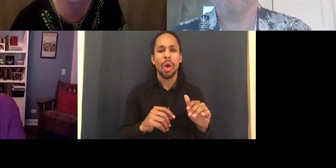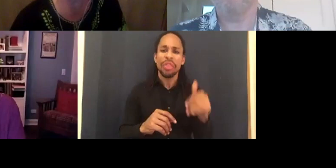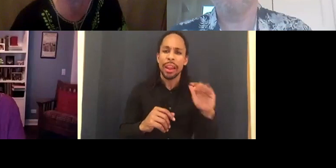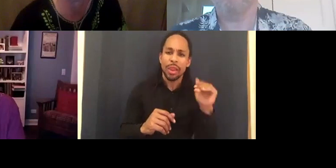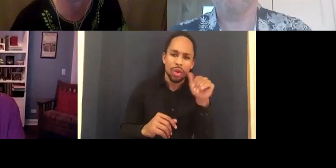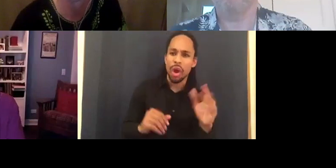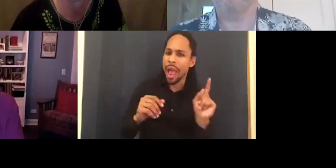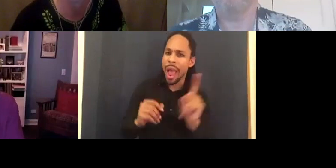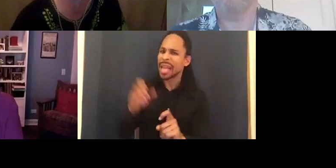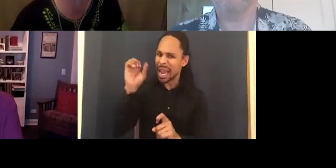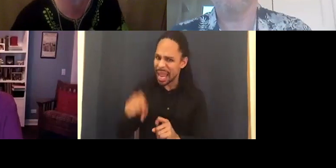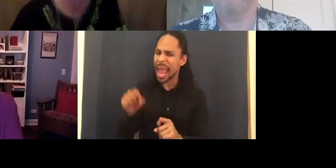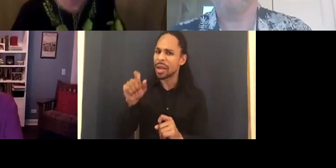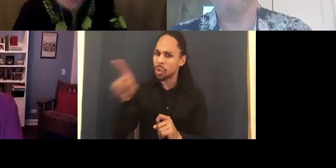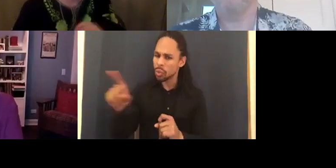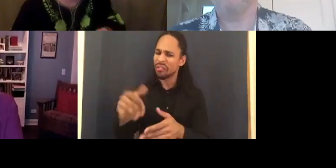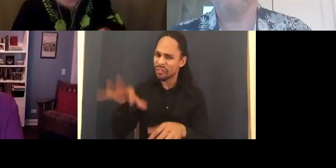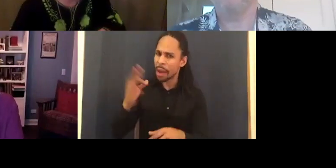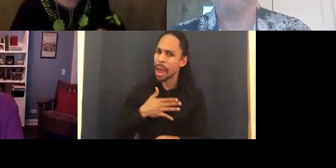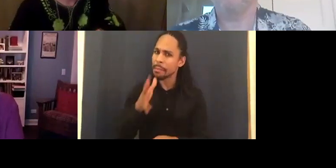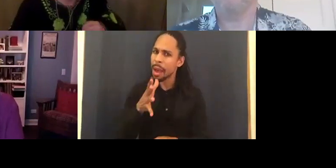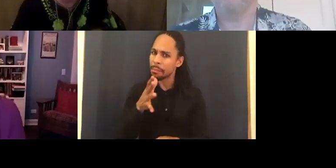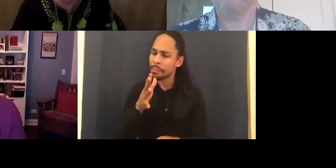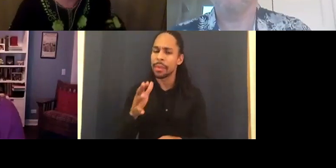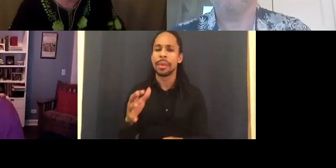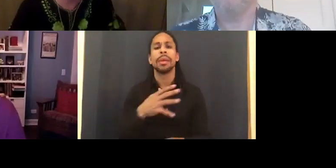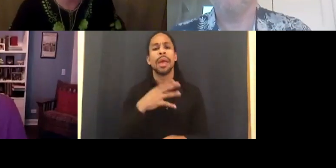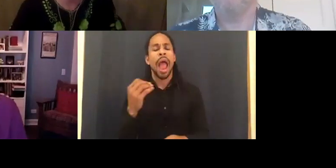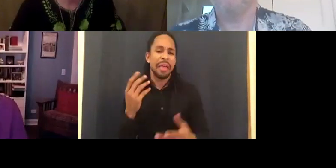It adds something. Don't change anything else.